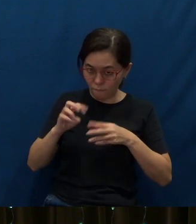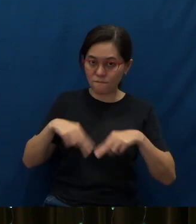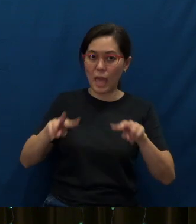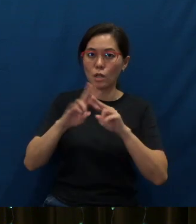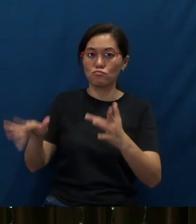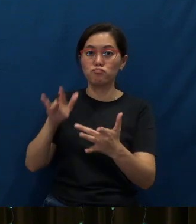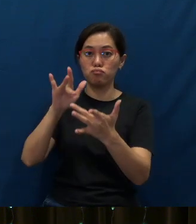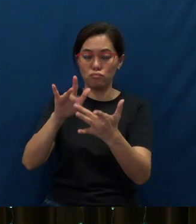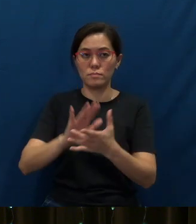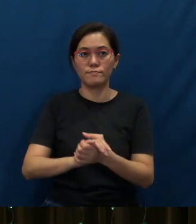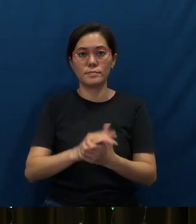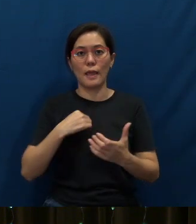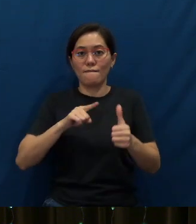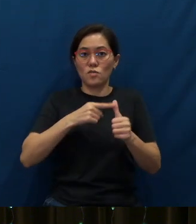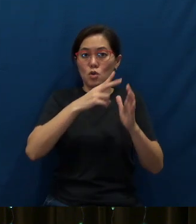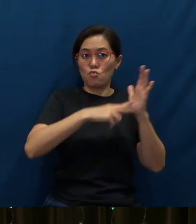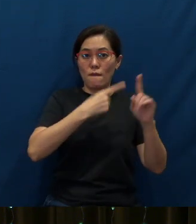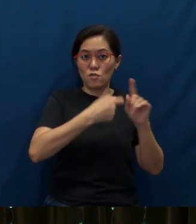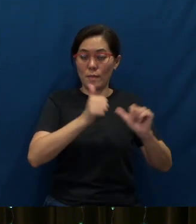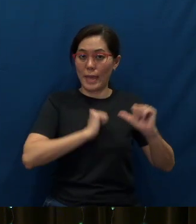Let me first read for you from Acts chapter 1,